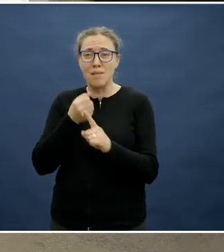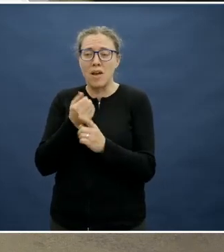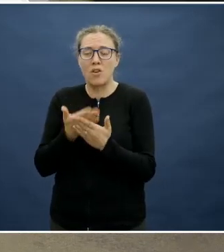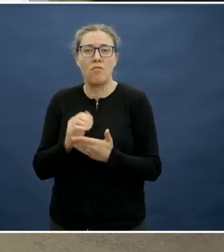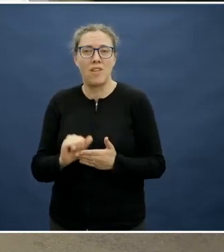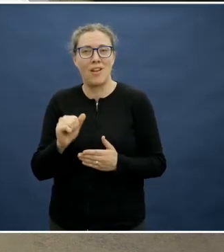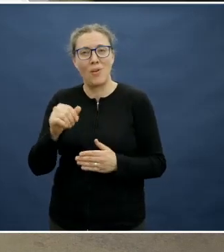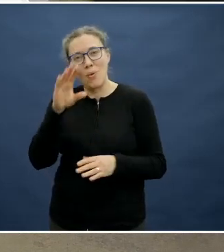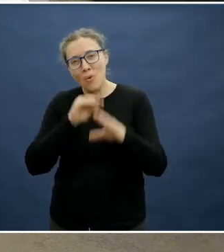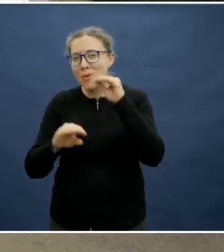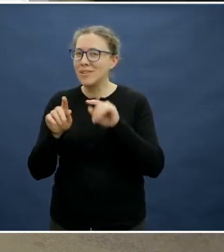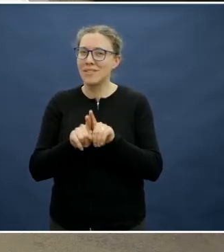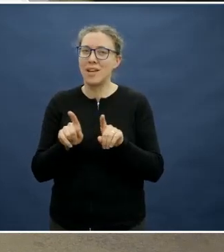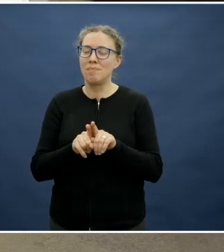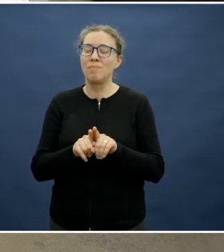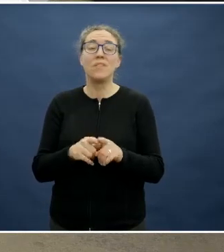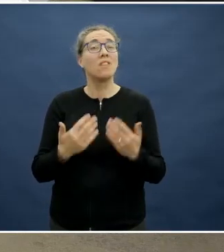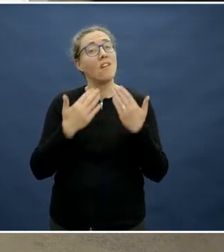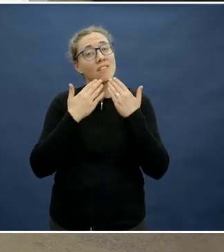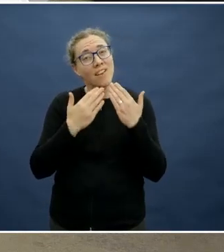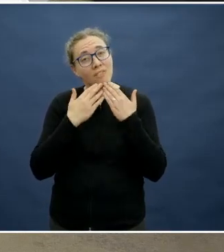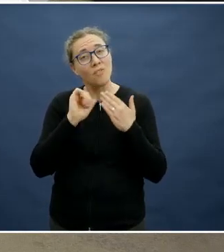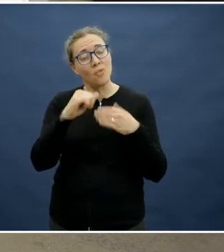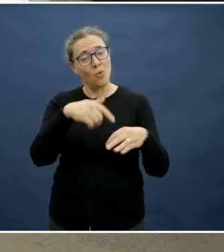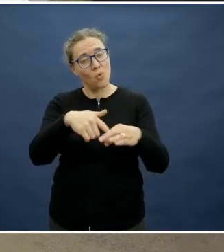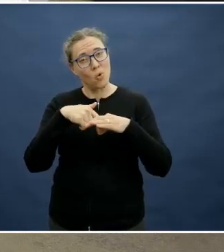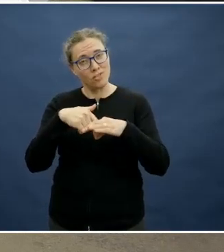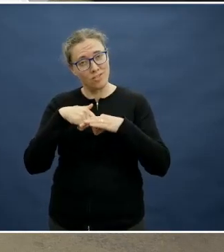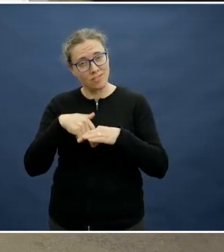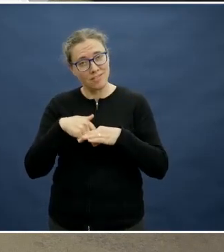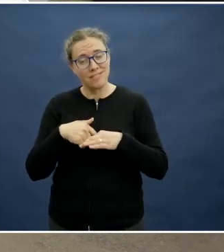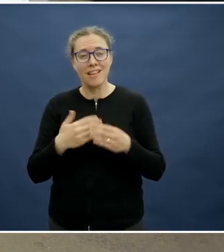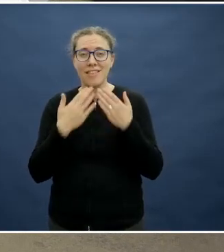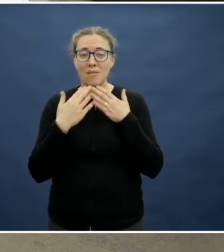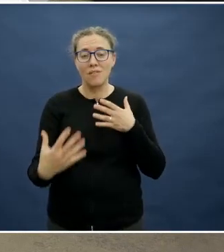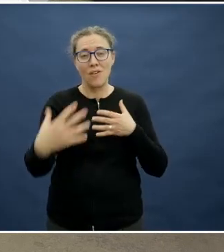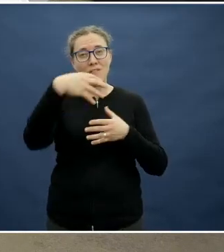So thank you for your salient questions and for participating in tonight's online forum.